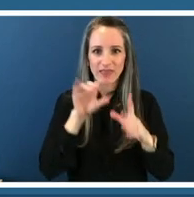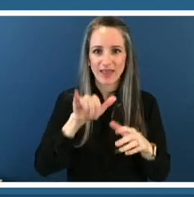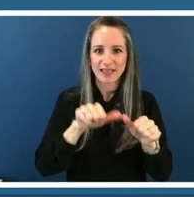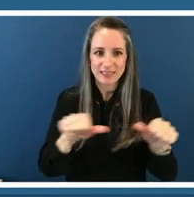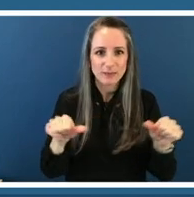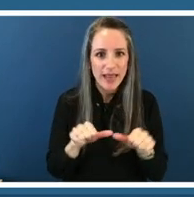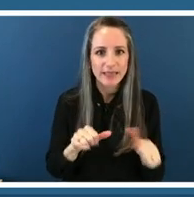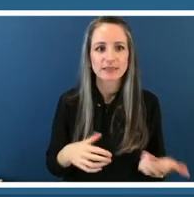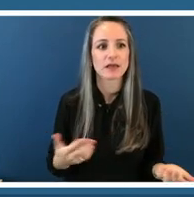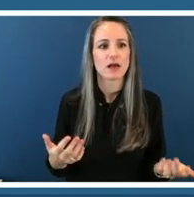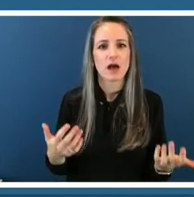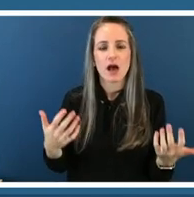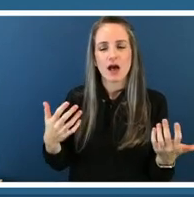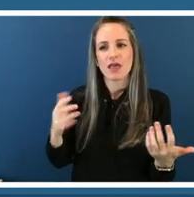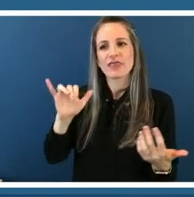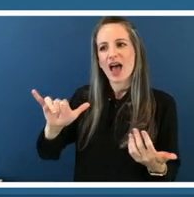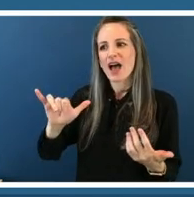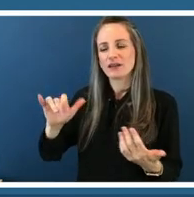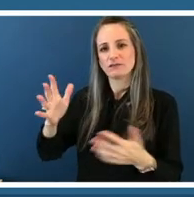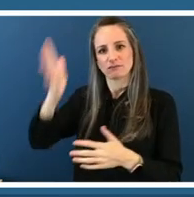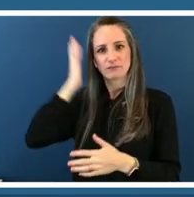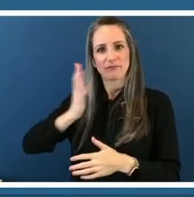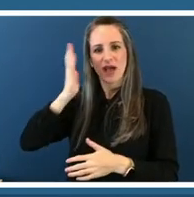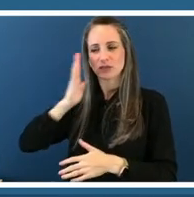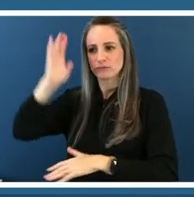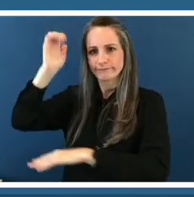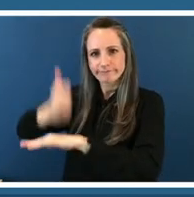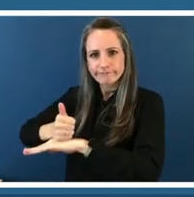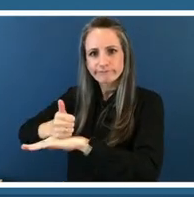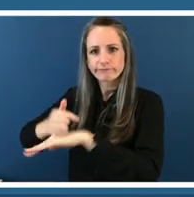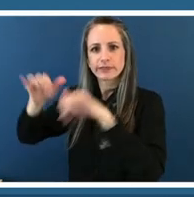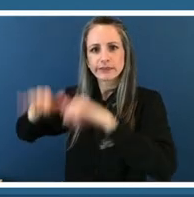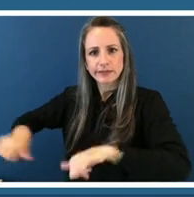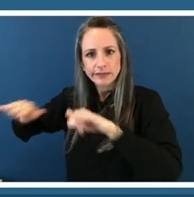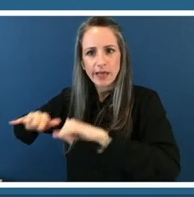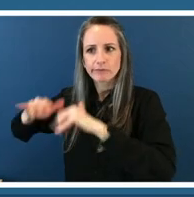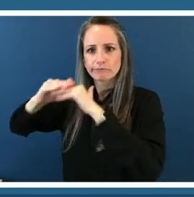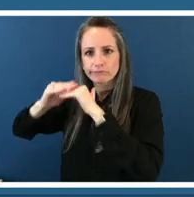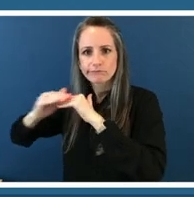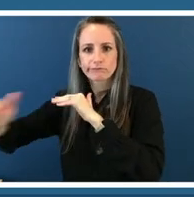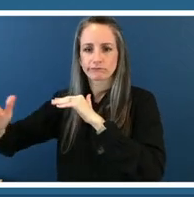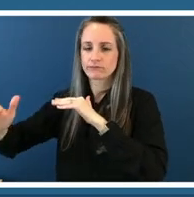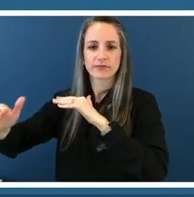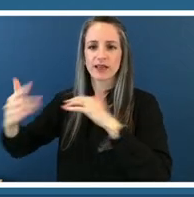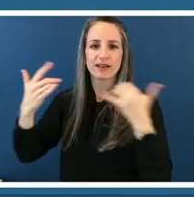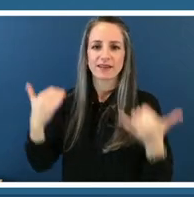artifacts of our past and i imagine a future where monuments